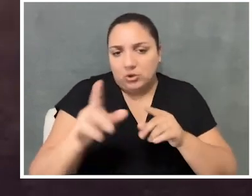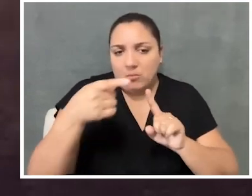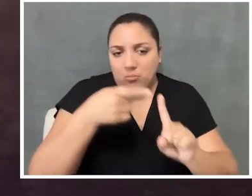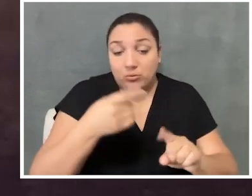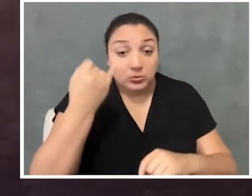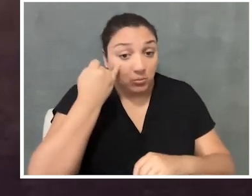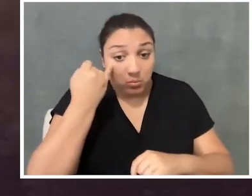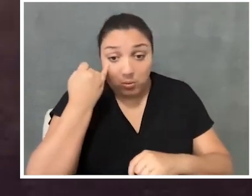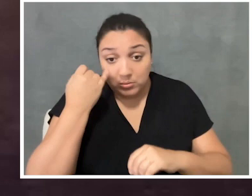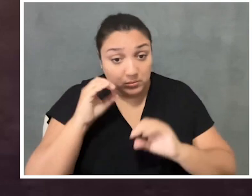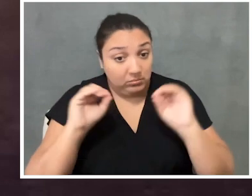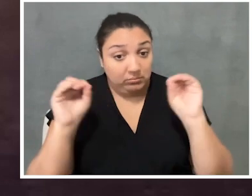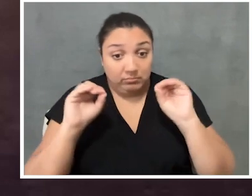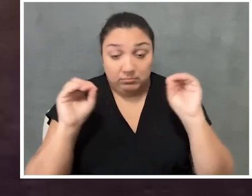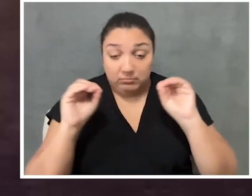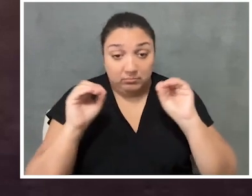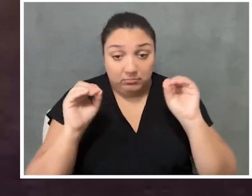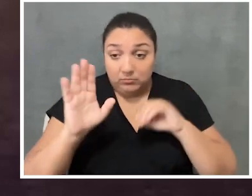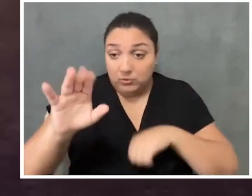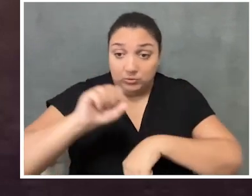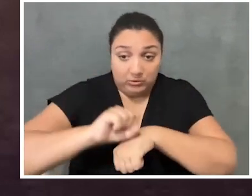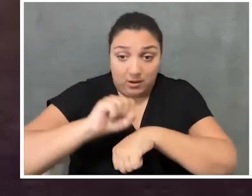in every industry or employer,